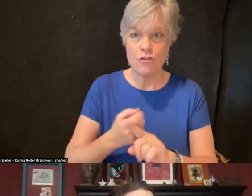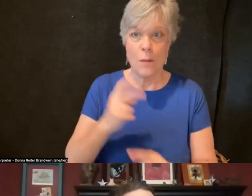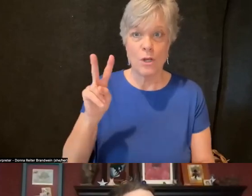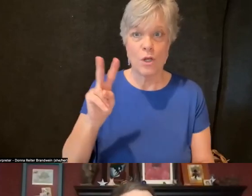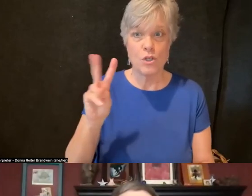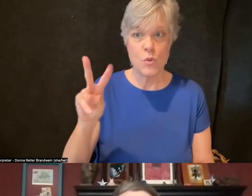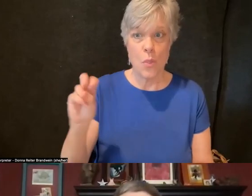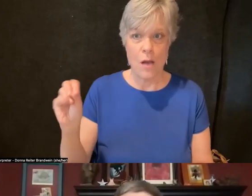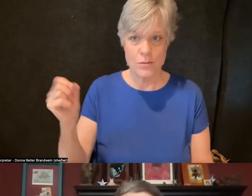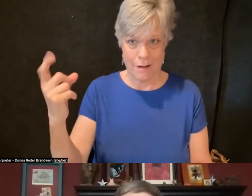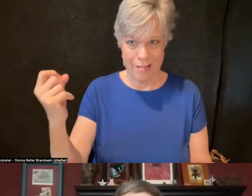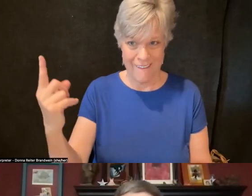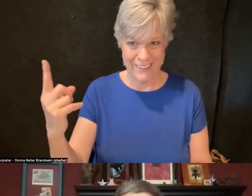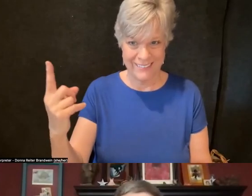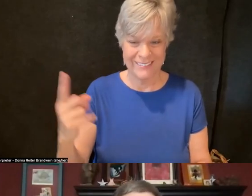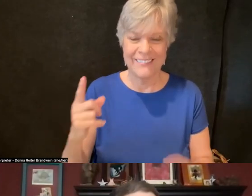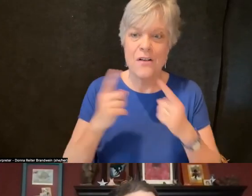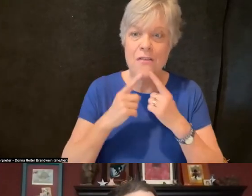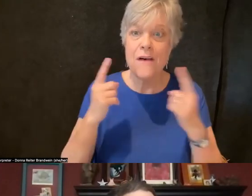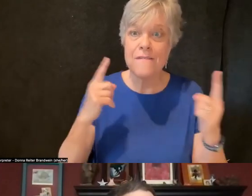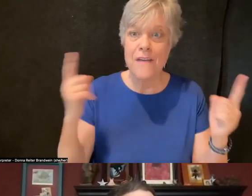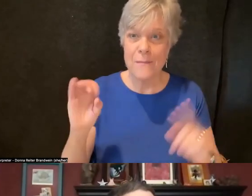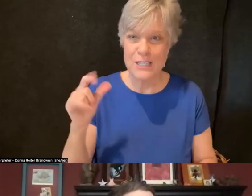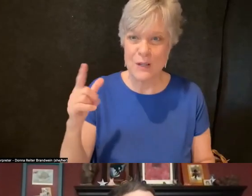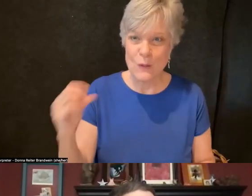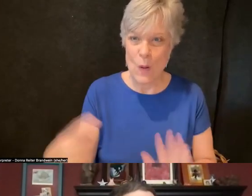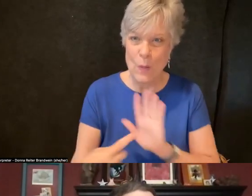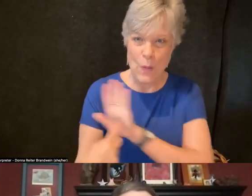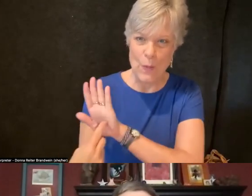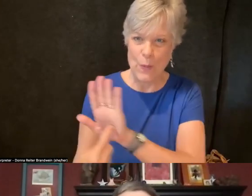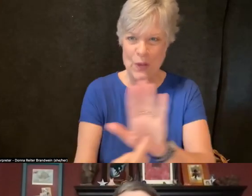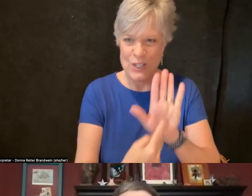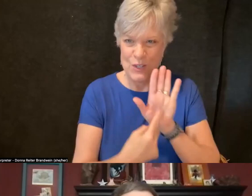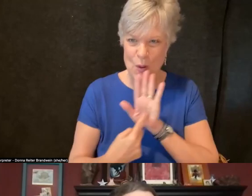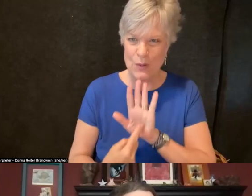And that famous logo features the words,